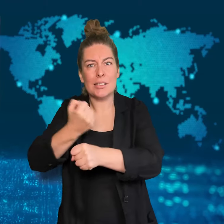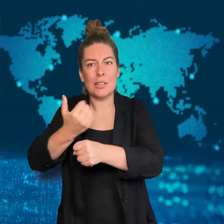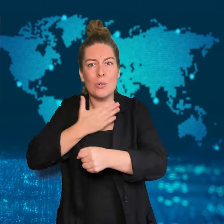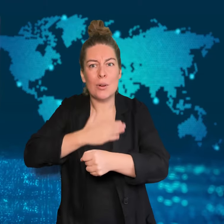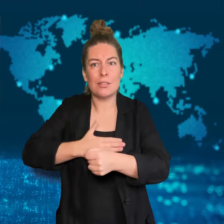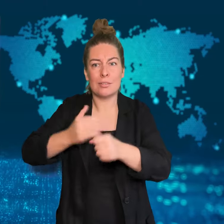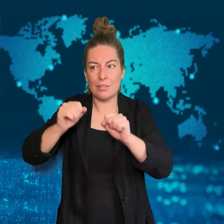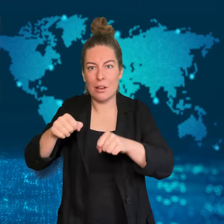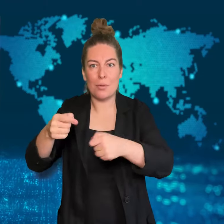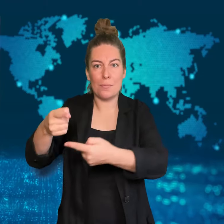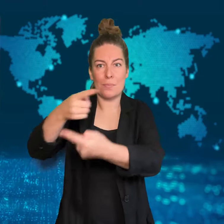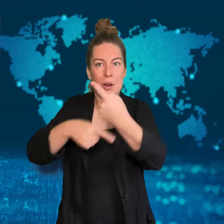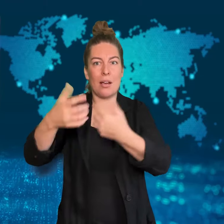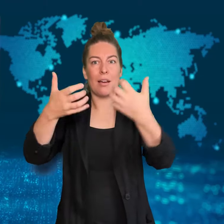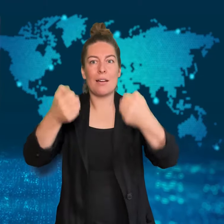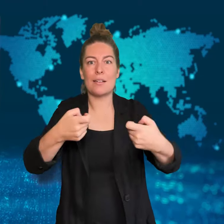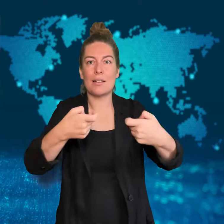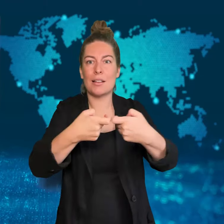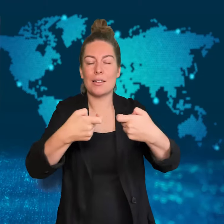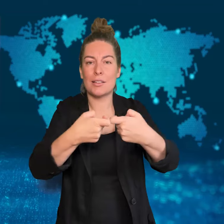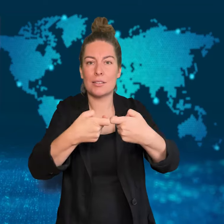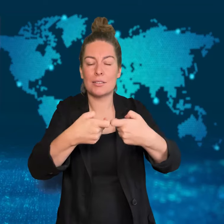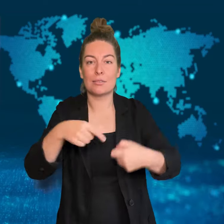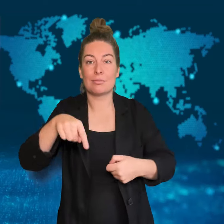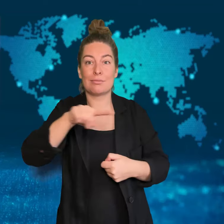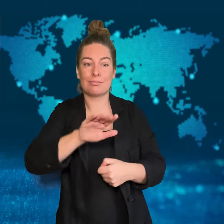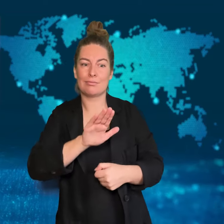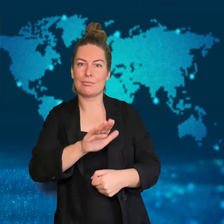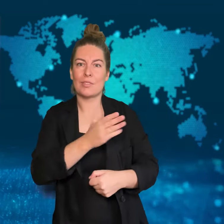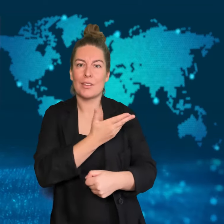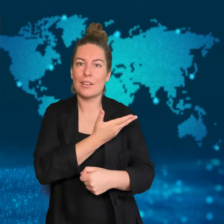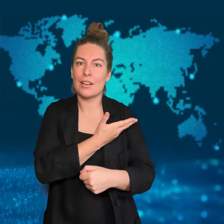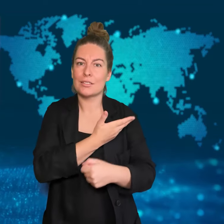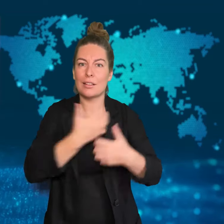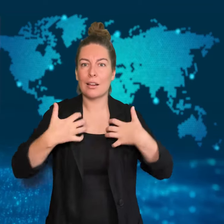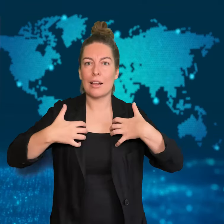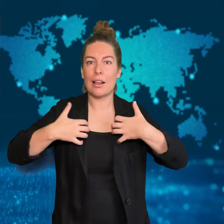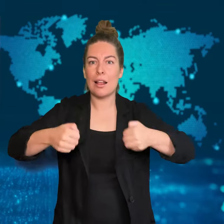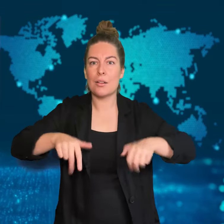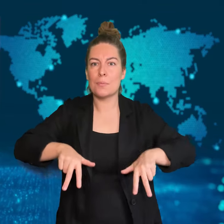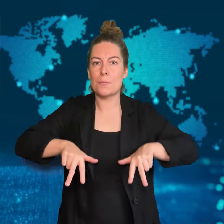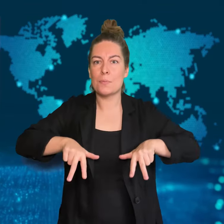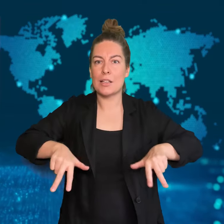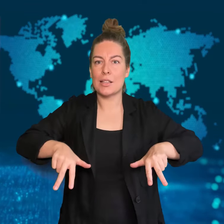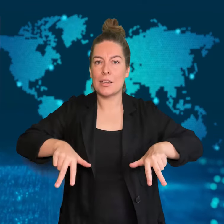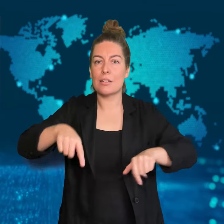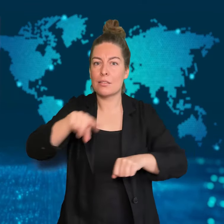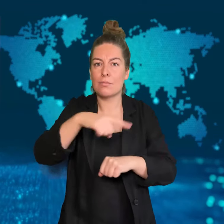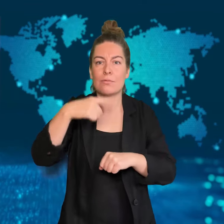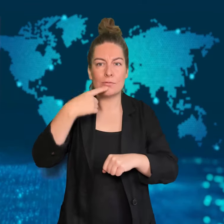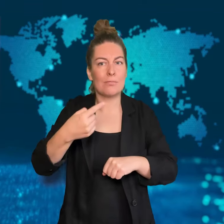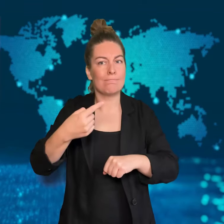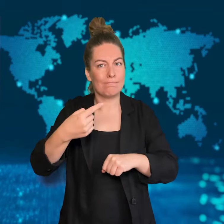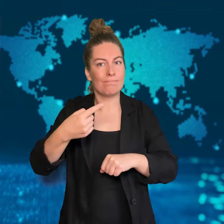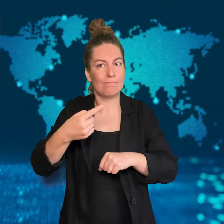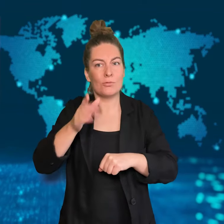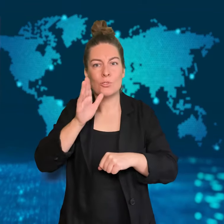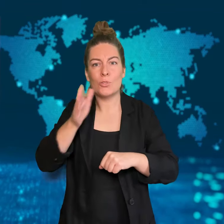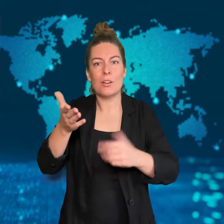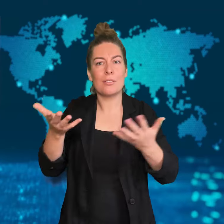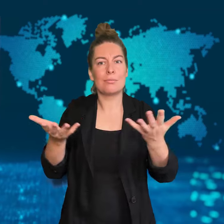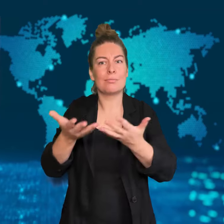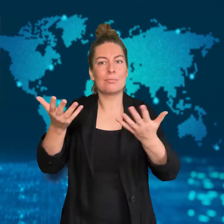time before officials could restore power.